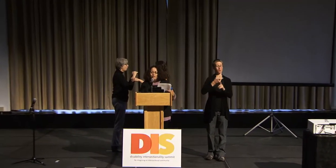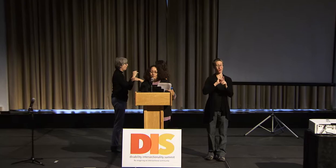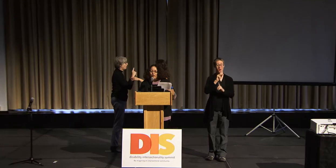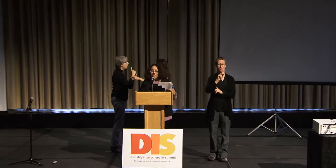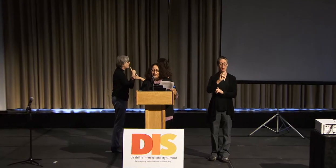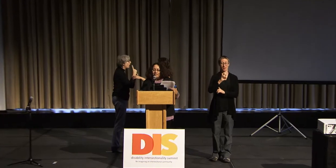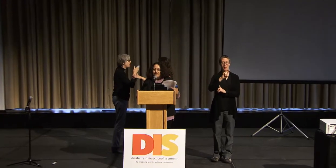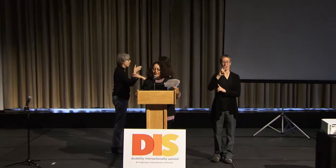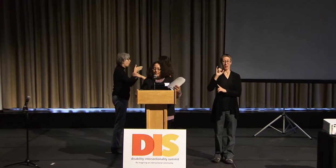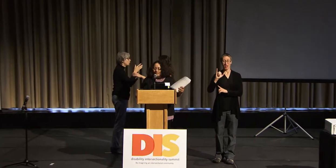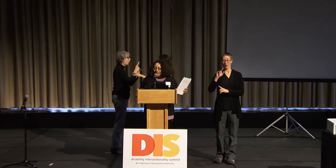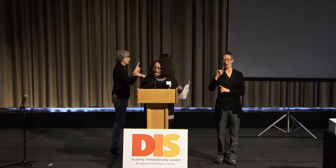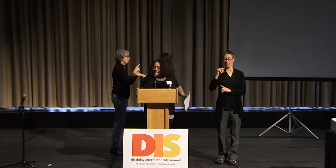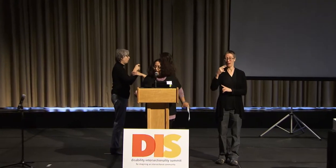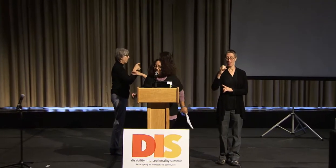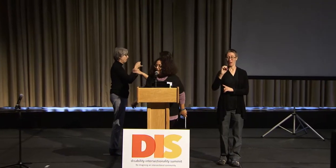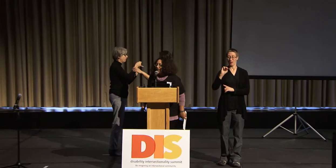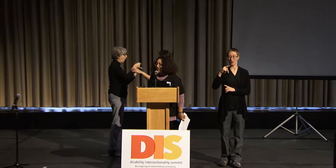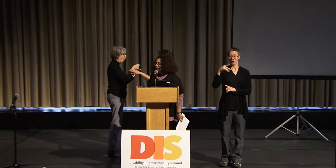from the Margins. Kerry, thank you.